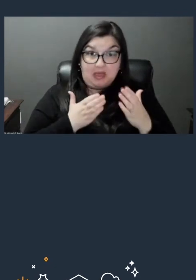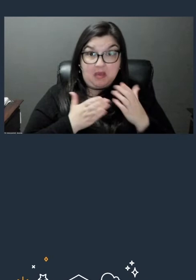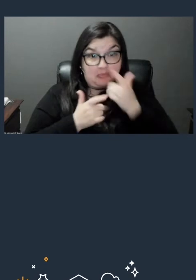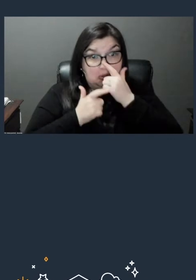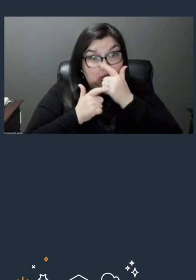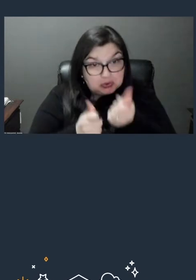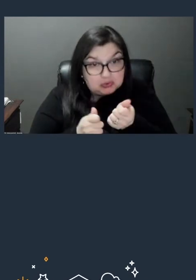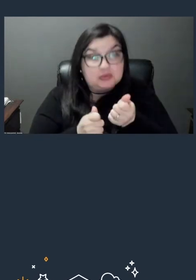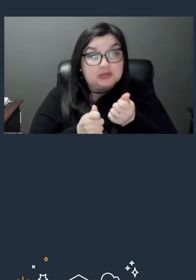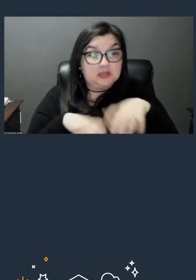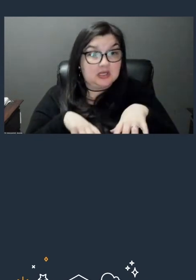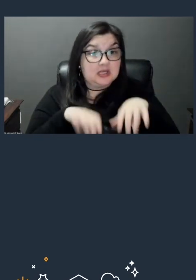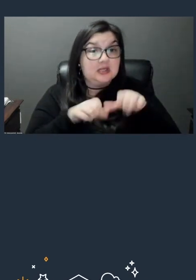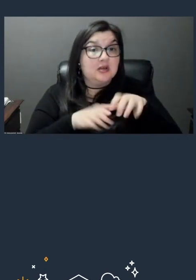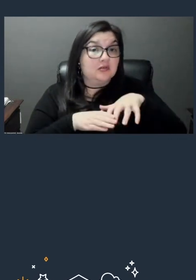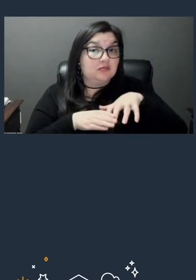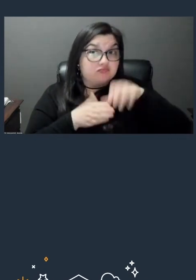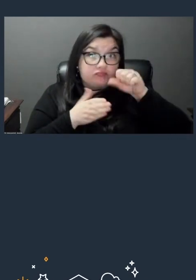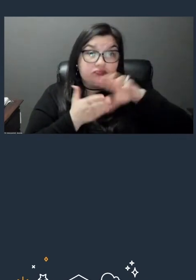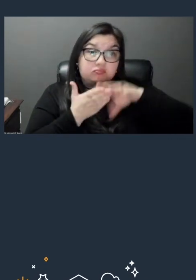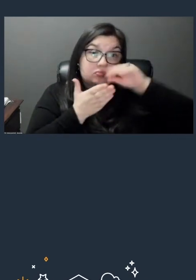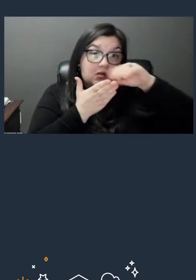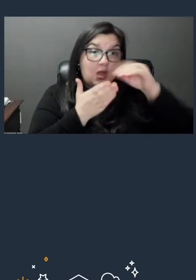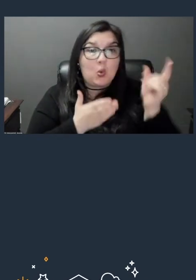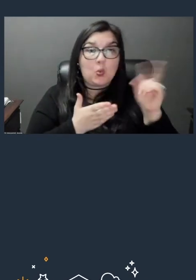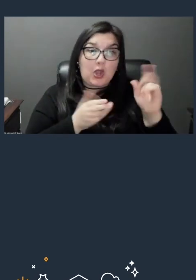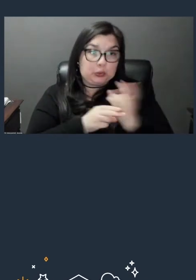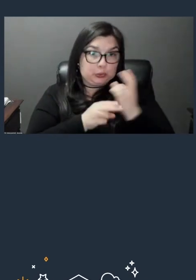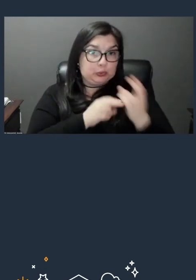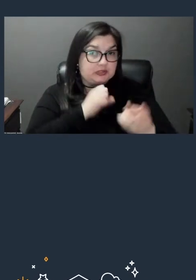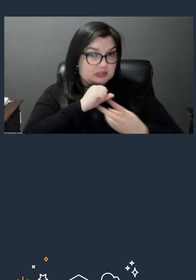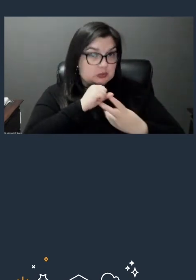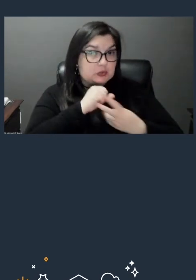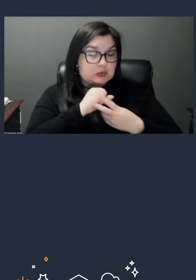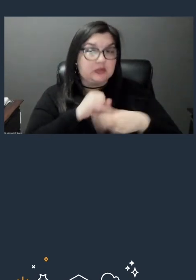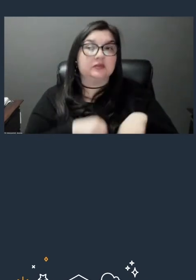where you're using your storage, I would say definitely check out our compute courses,